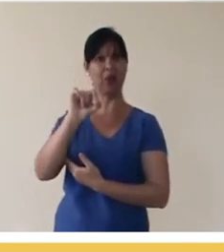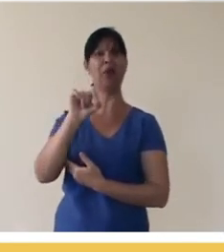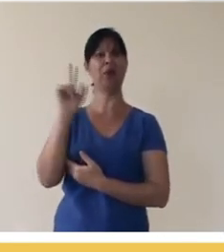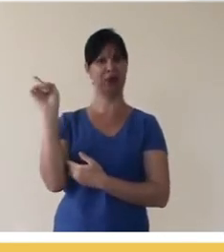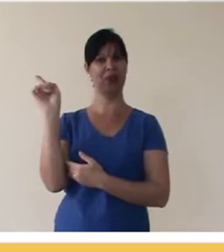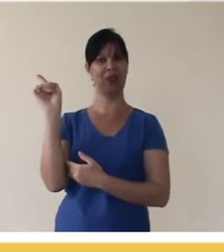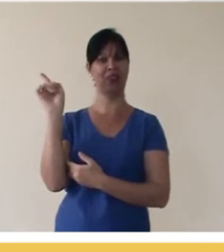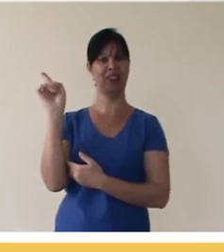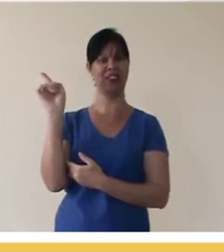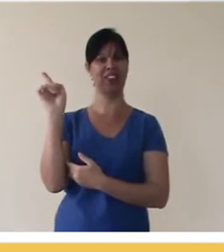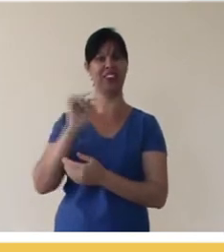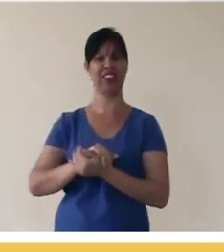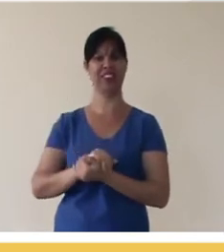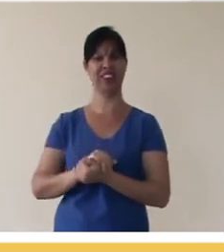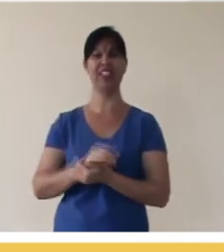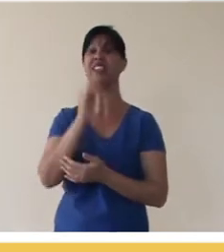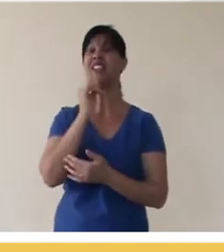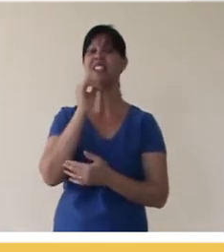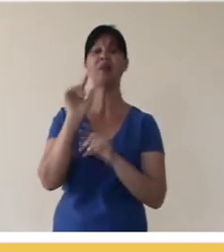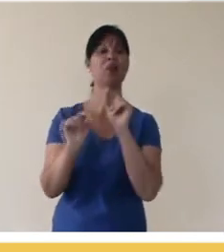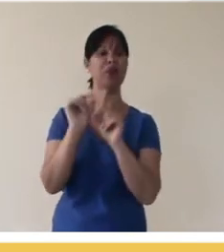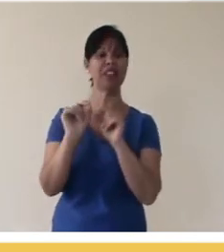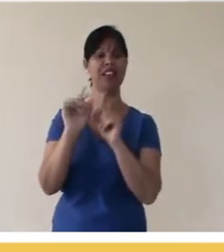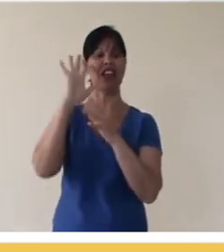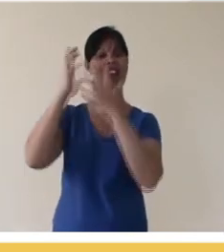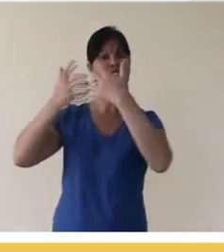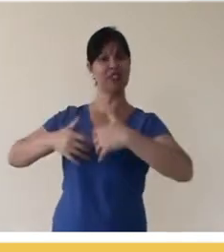produced by university student editors, so this example here is